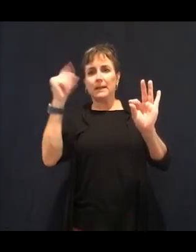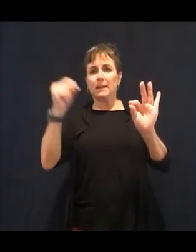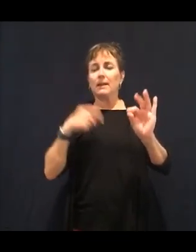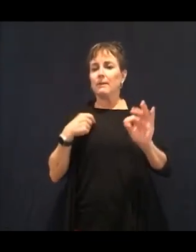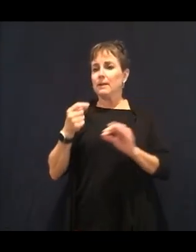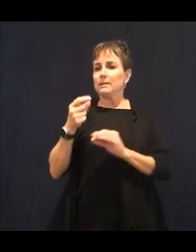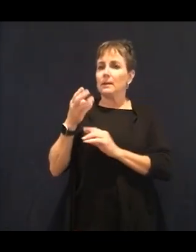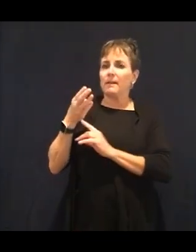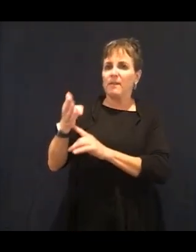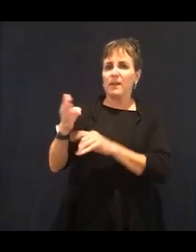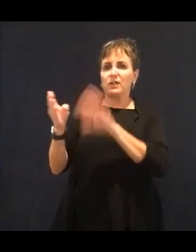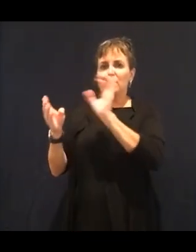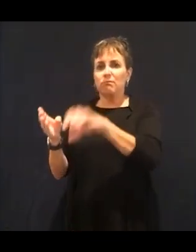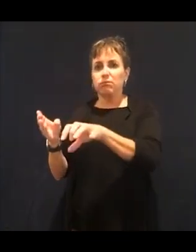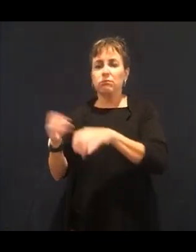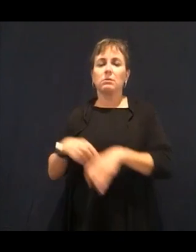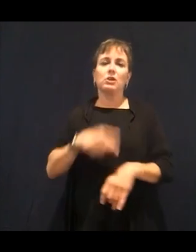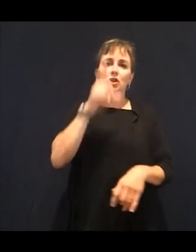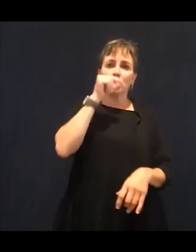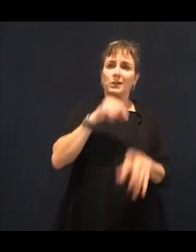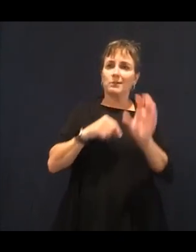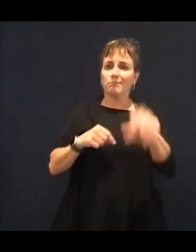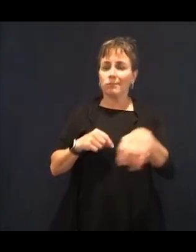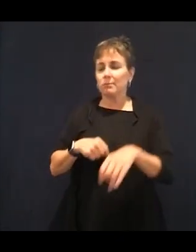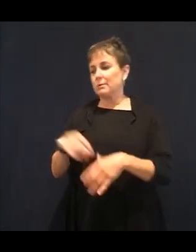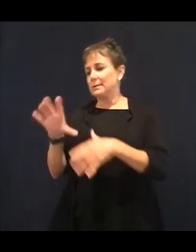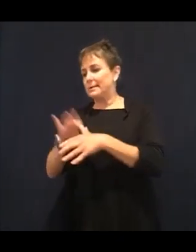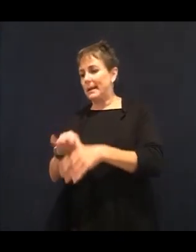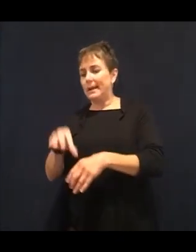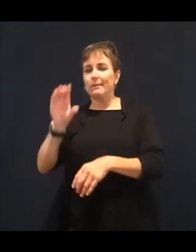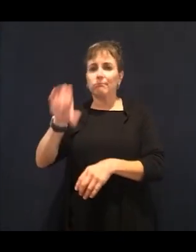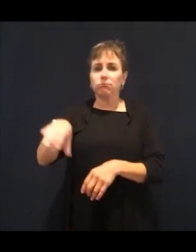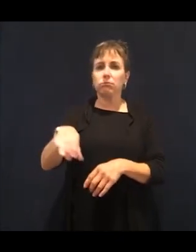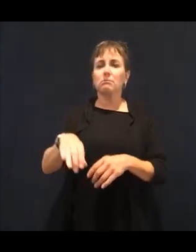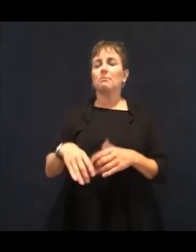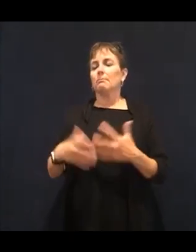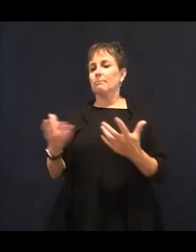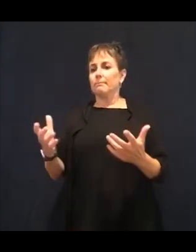almonds and nuts and fruits and berries, then I want you to eat it.